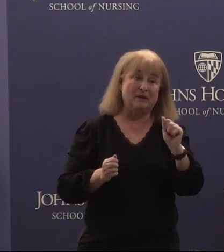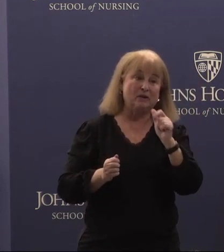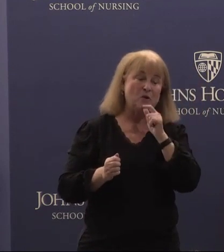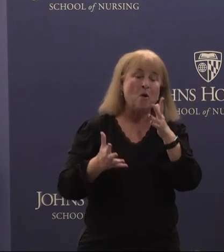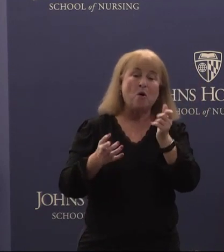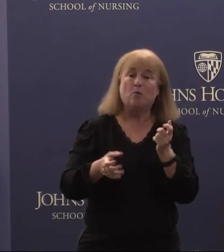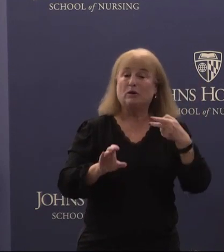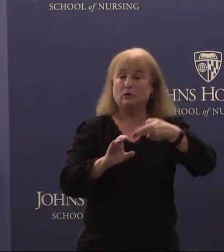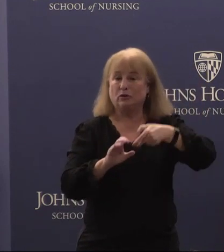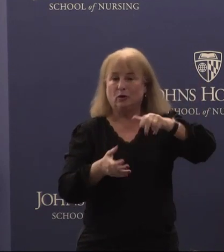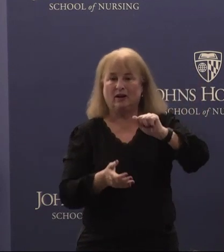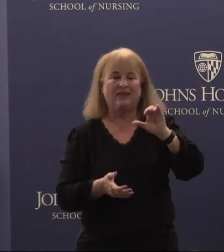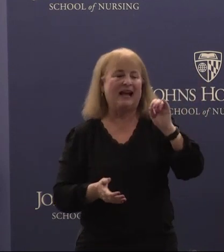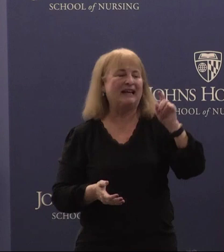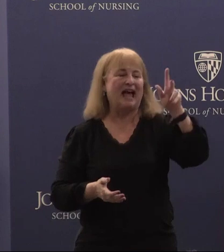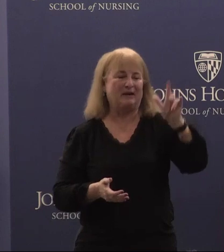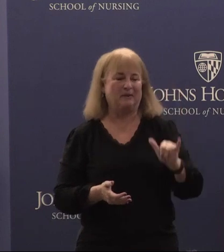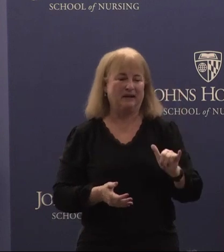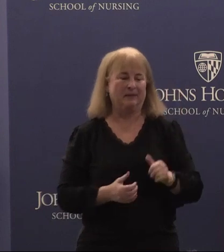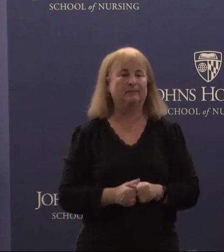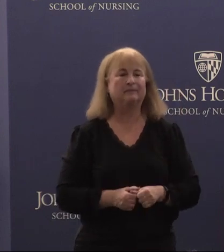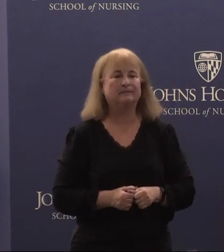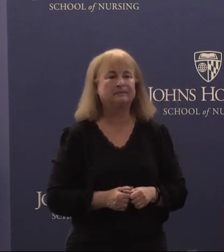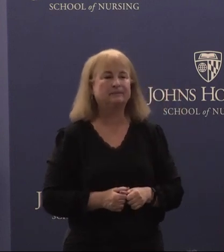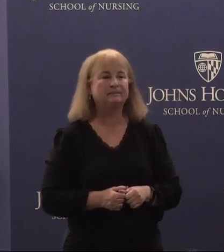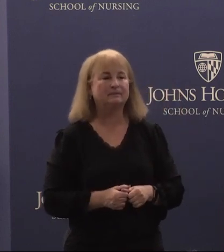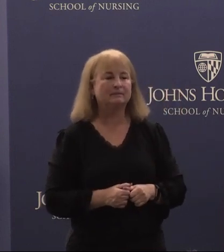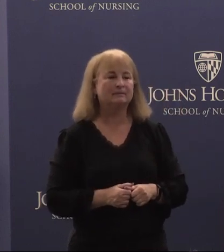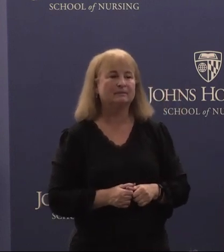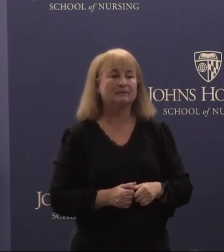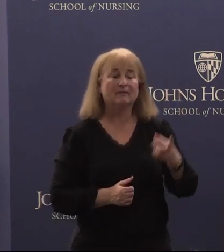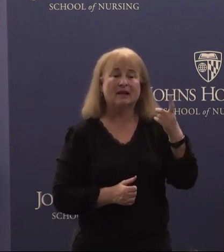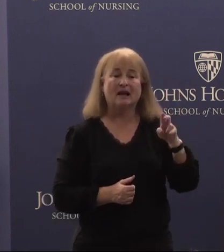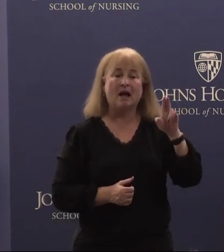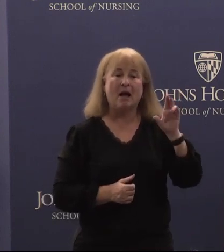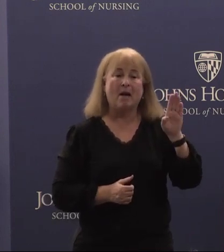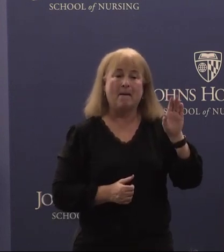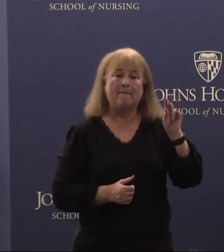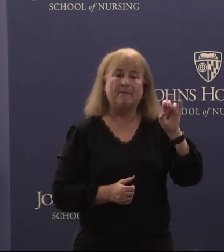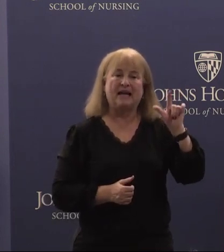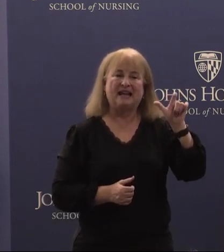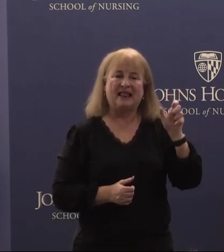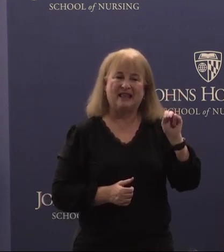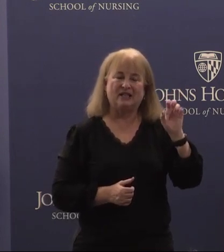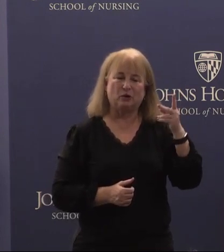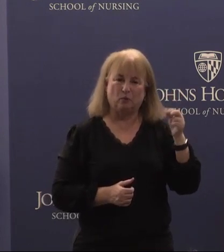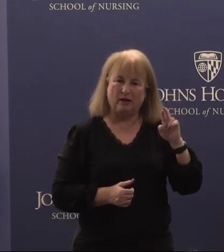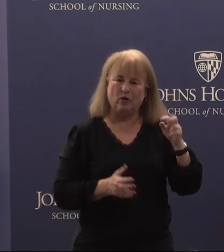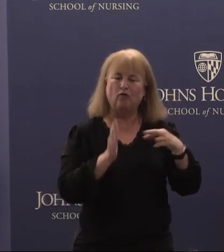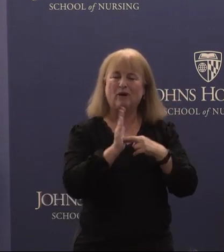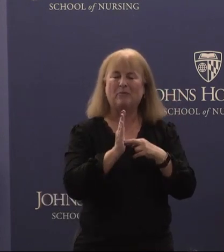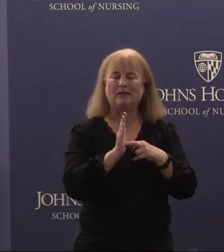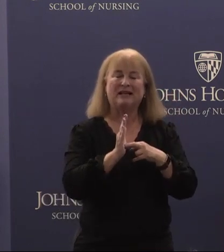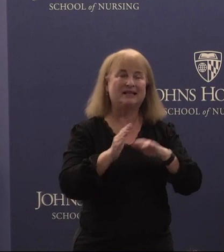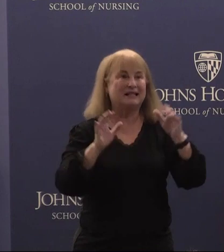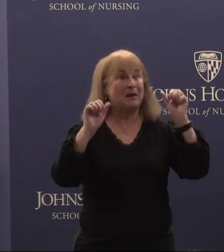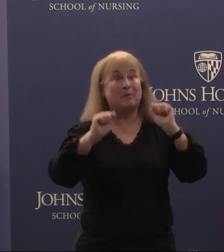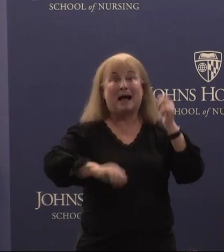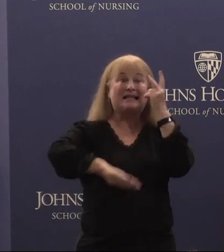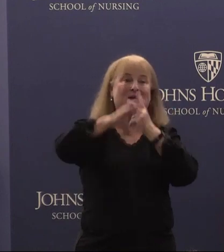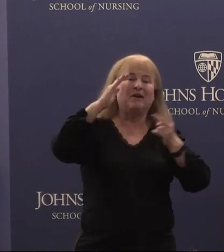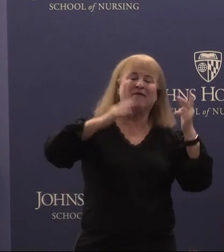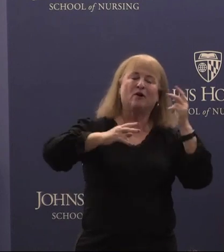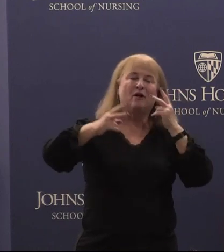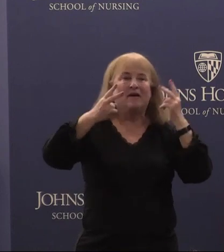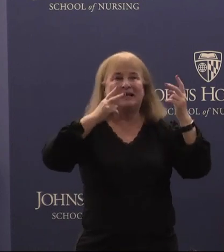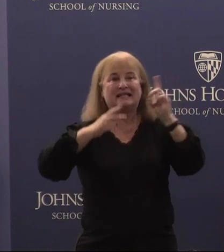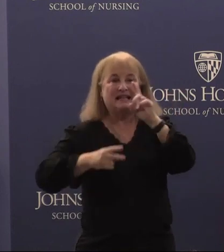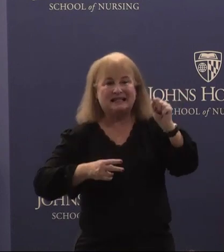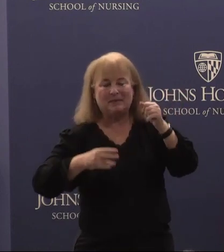academy. Dr. Bonnielin Swenor represents the possibilities for disability access in stem.